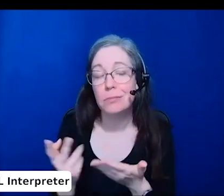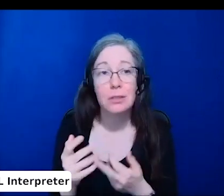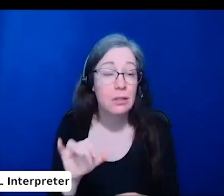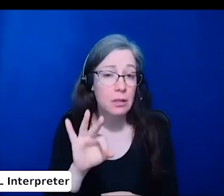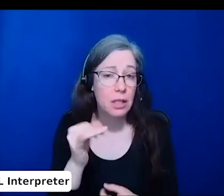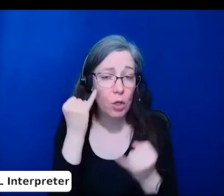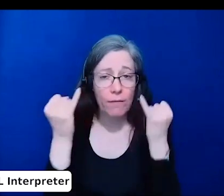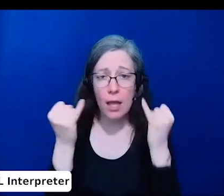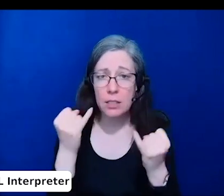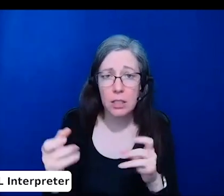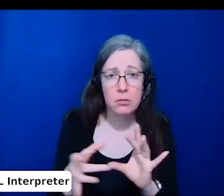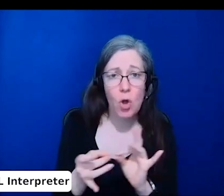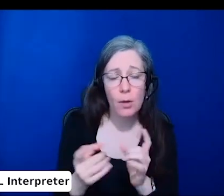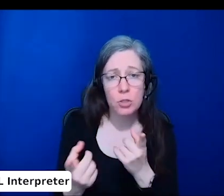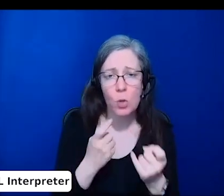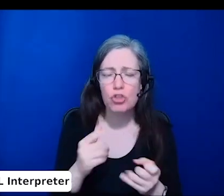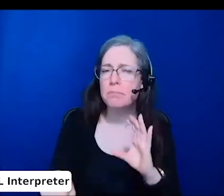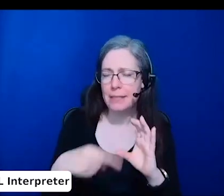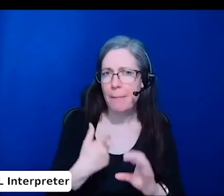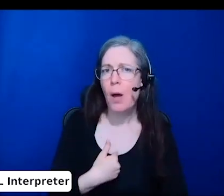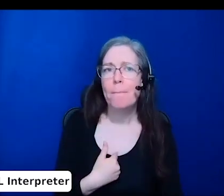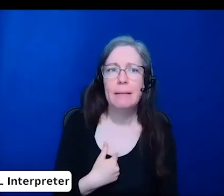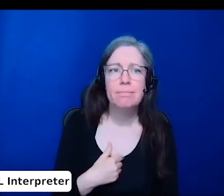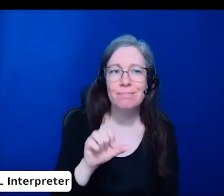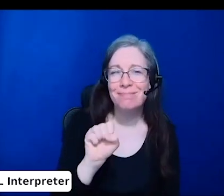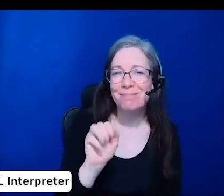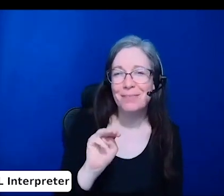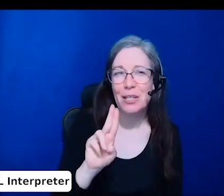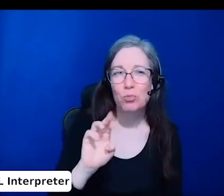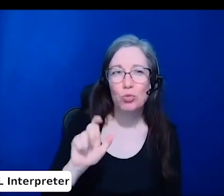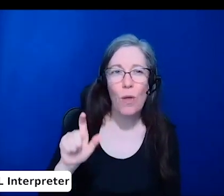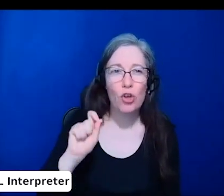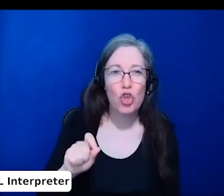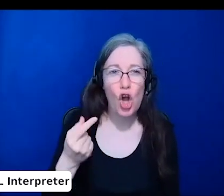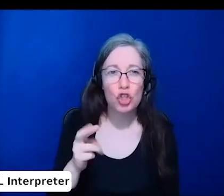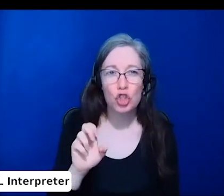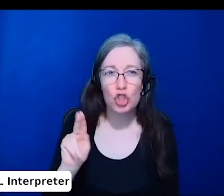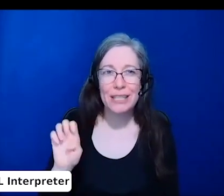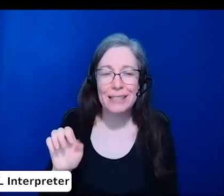feel free to send me an email at samuel.green@austin.utexas.edu.